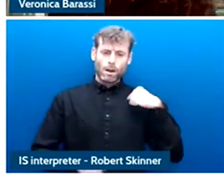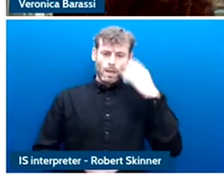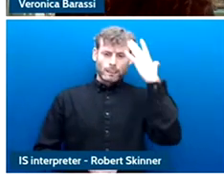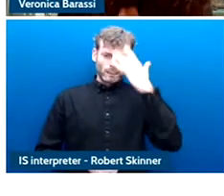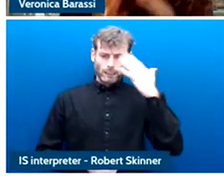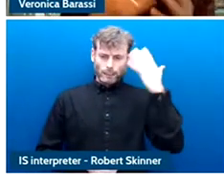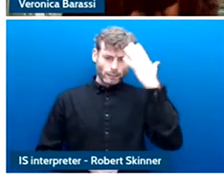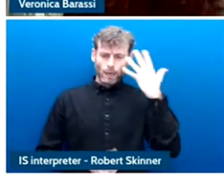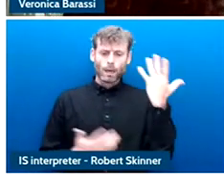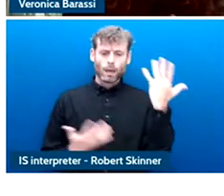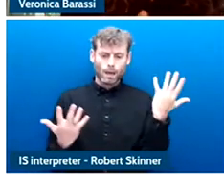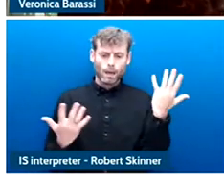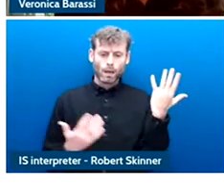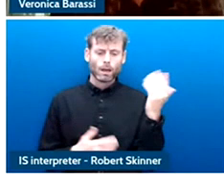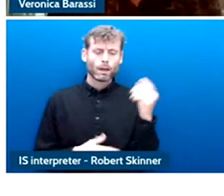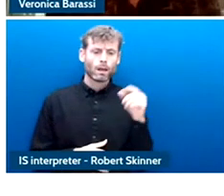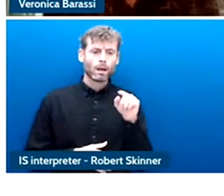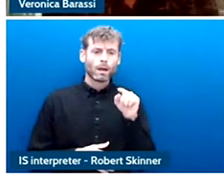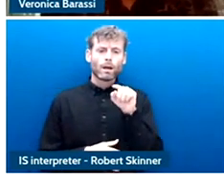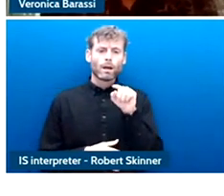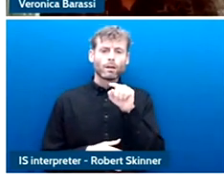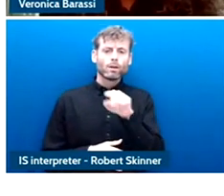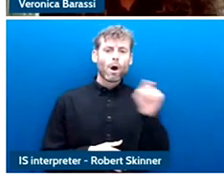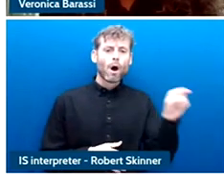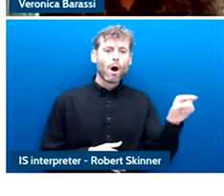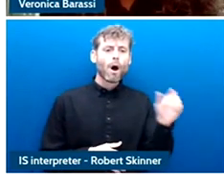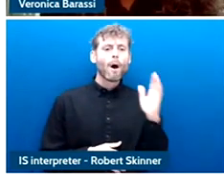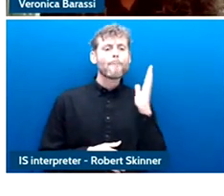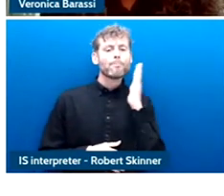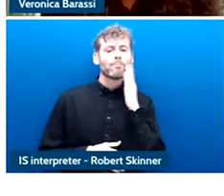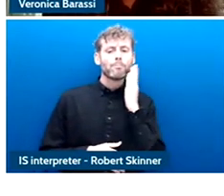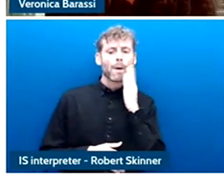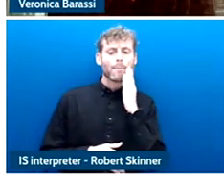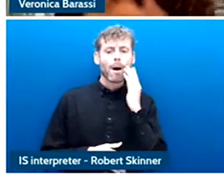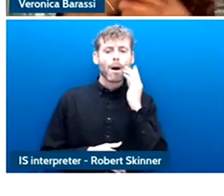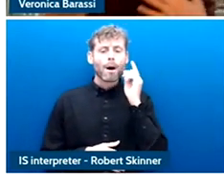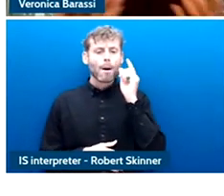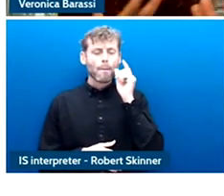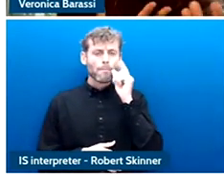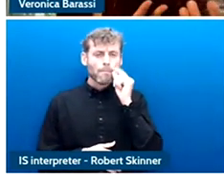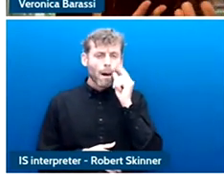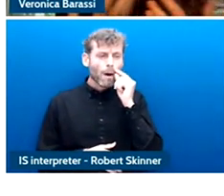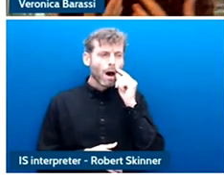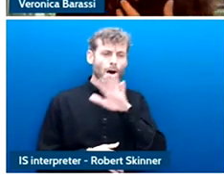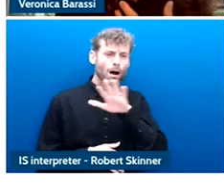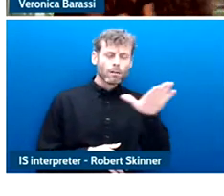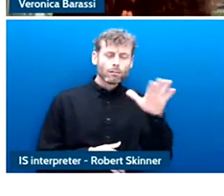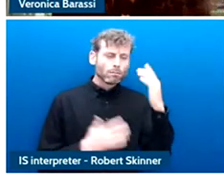parent's perspective and what I did is I worked with families in both city that